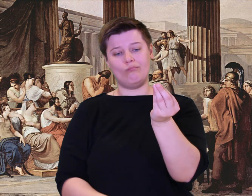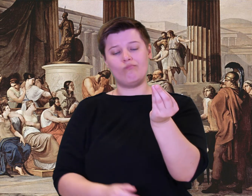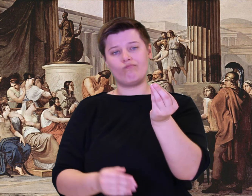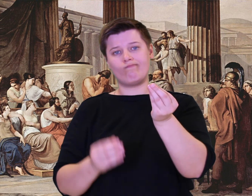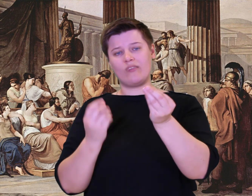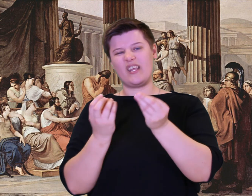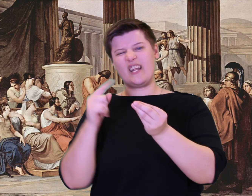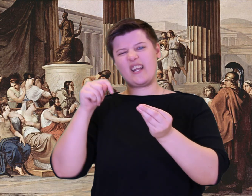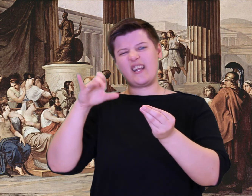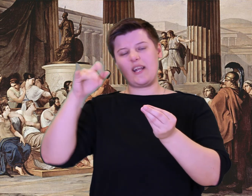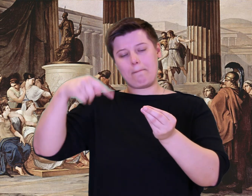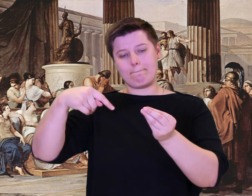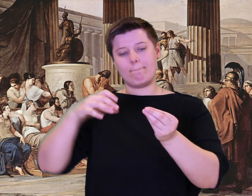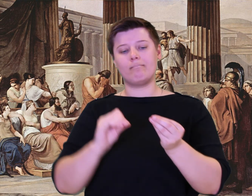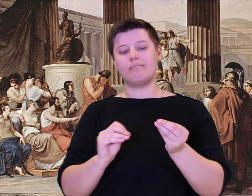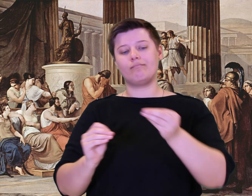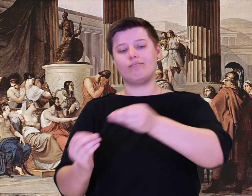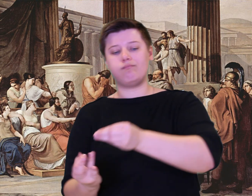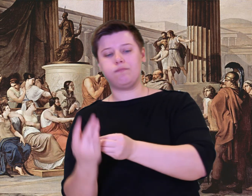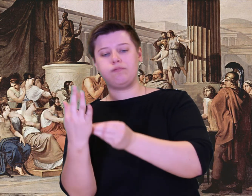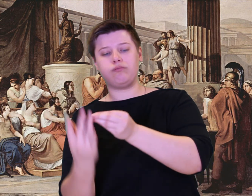to scrape it down.